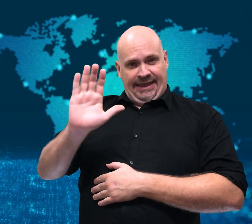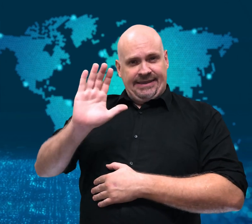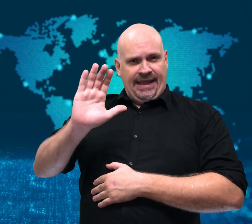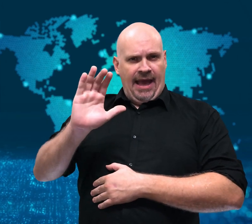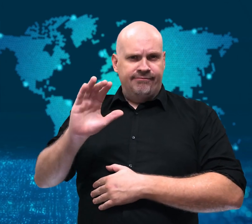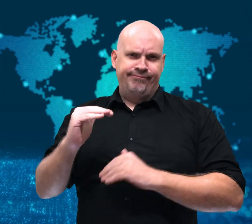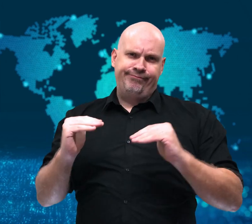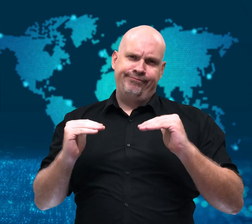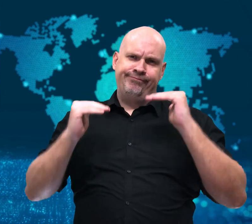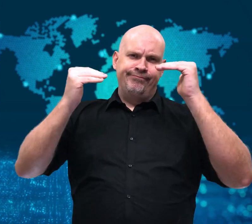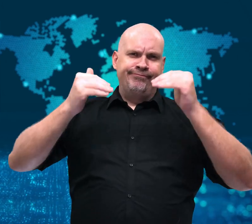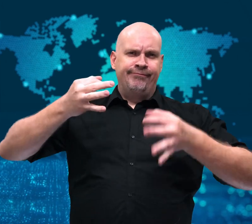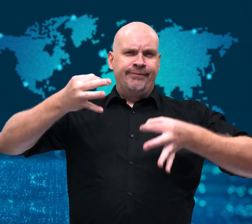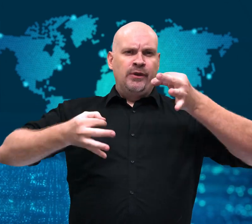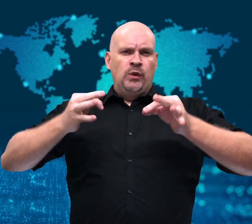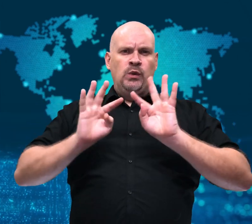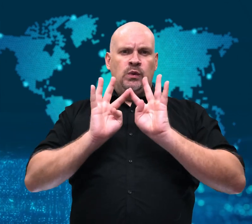On Monday,